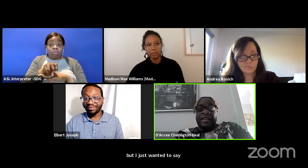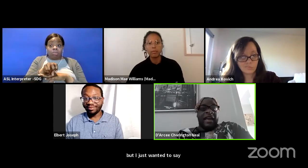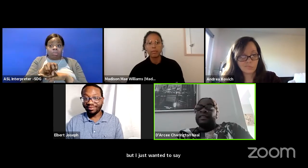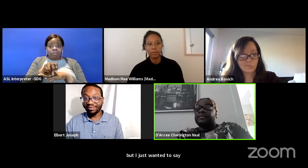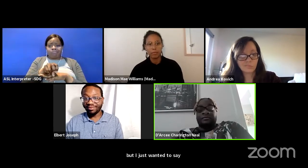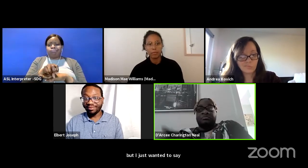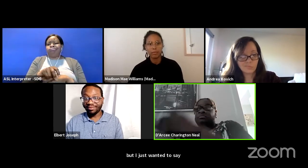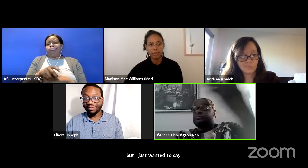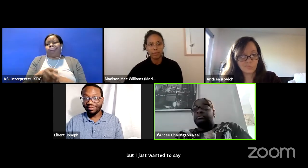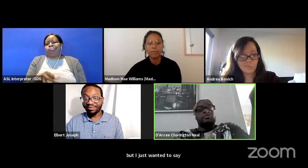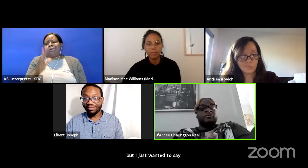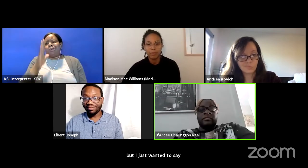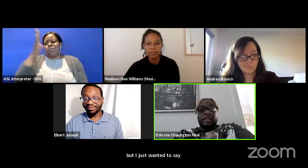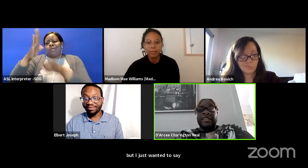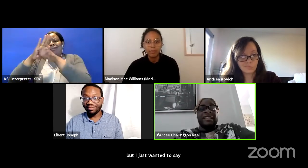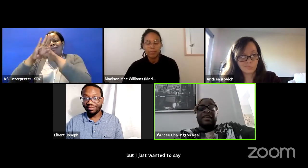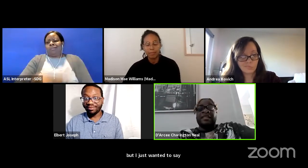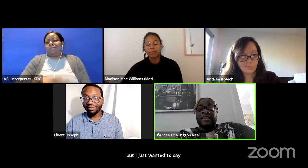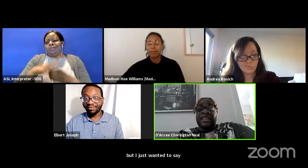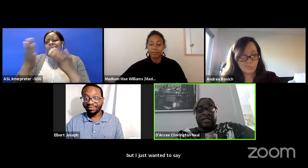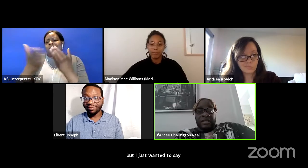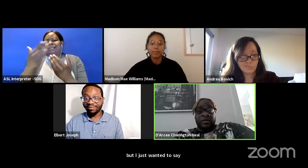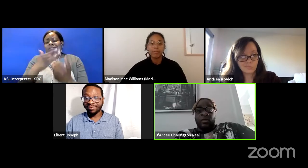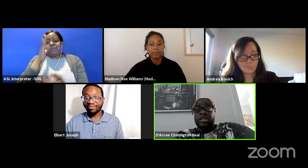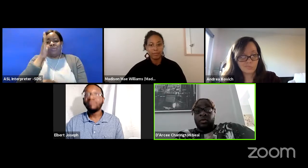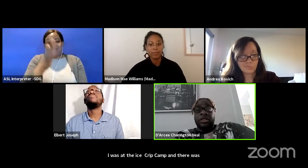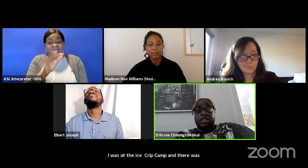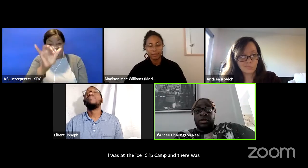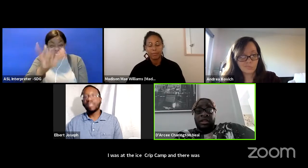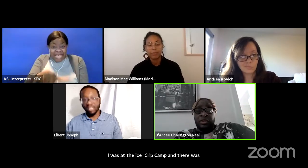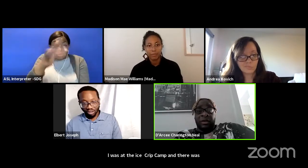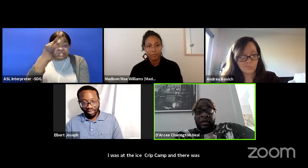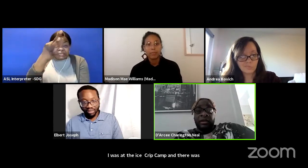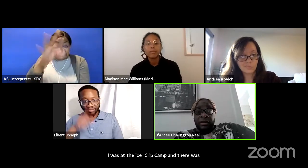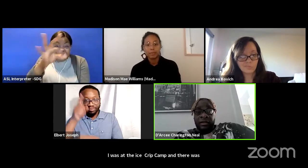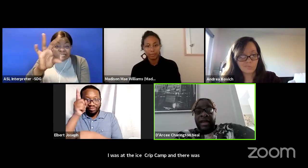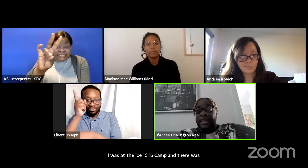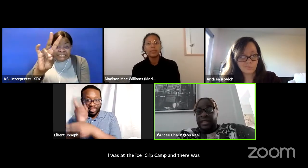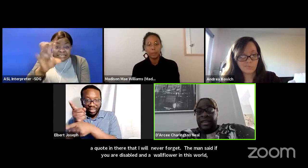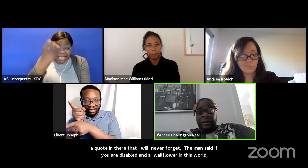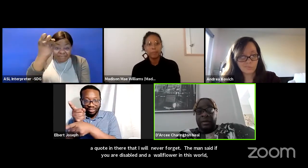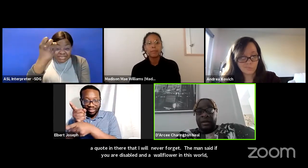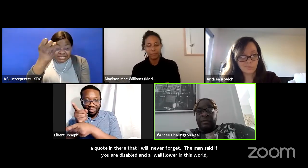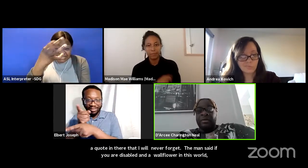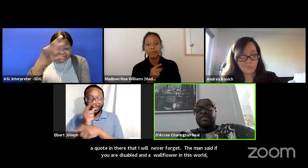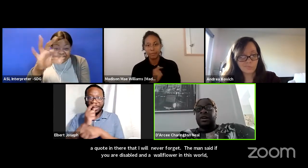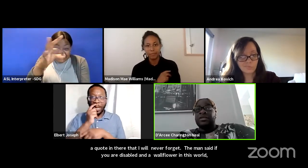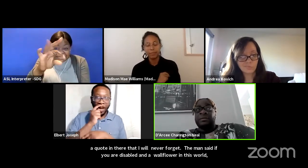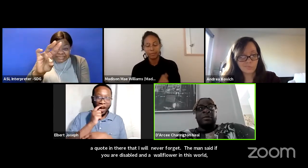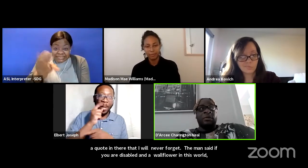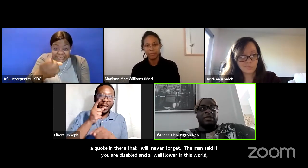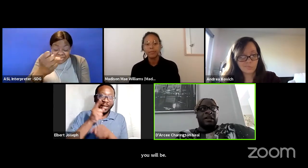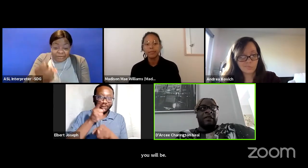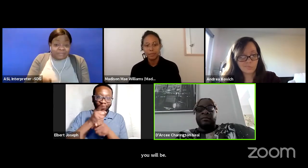And he said that in the seventies with Judy Heumann at that camp. Because those are the people who turned around